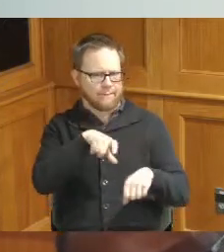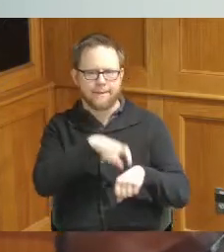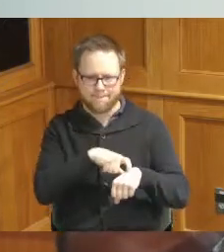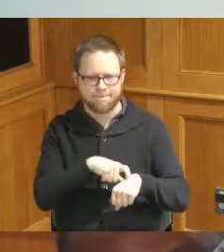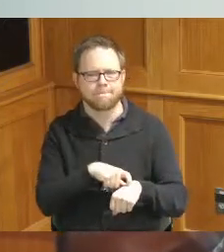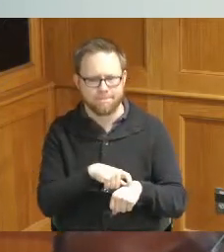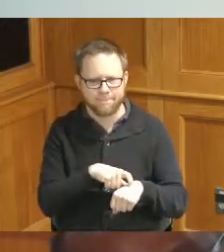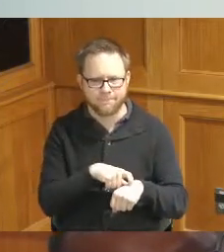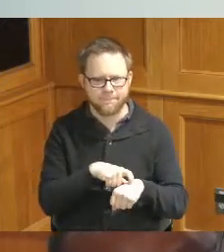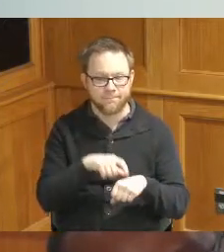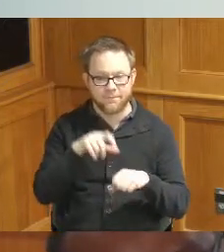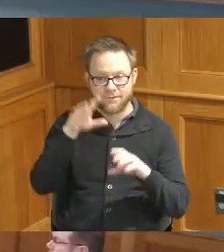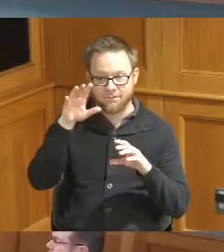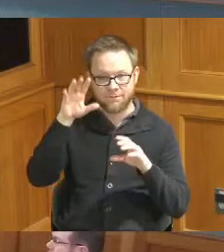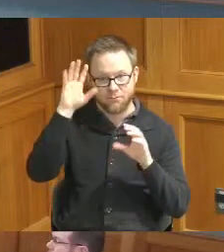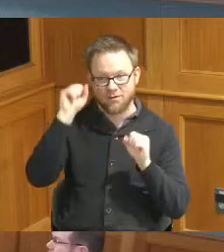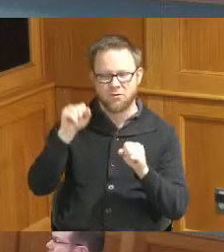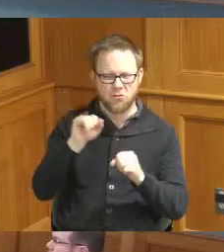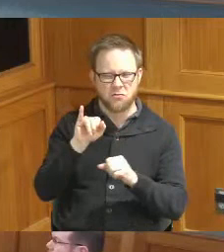in other words Jeff would be reaching out to you